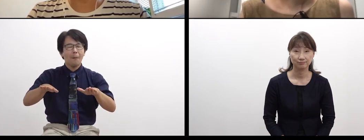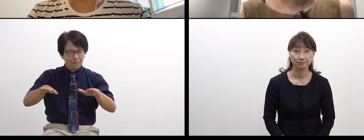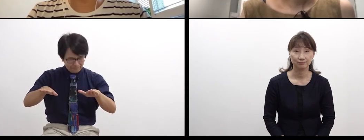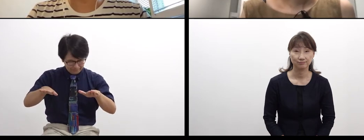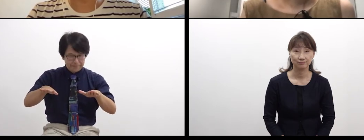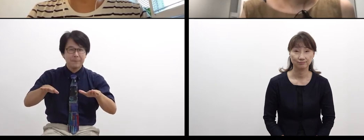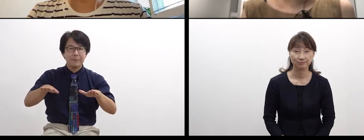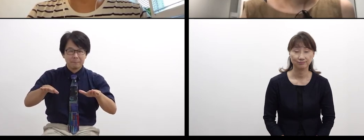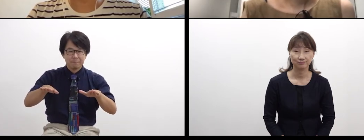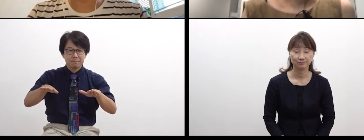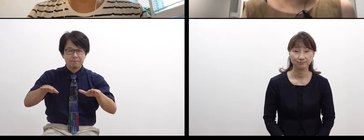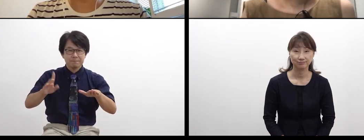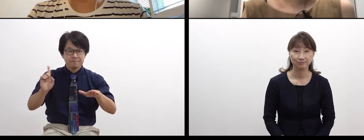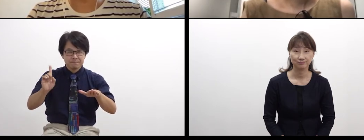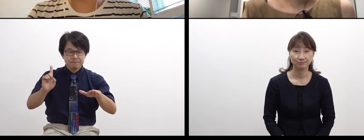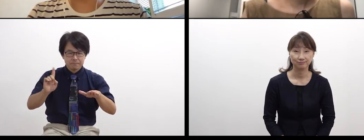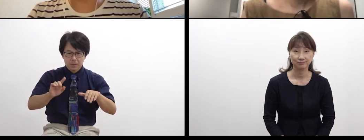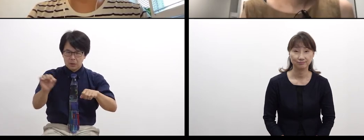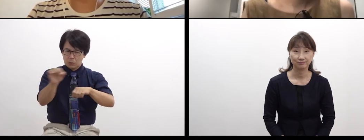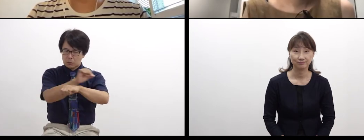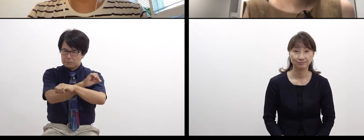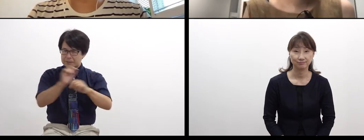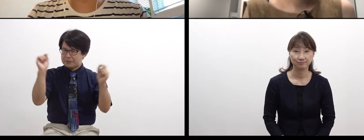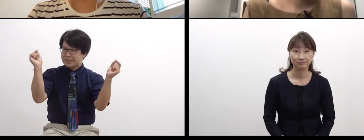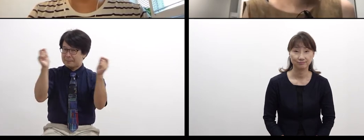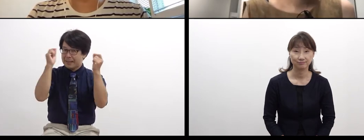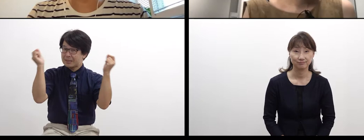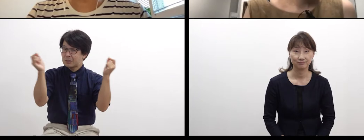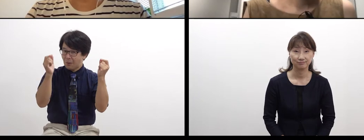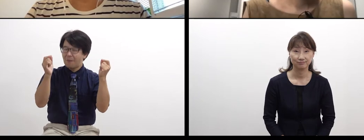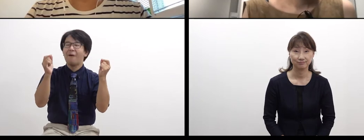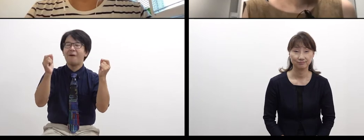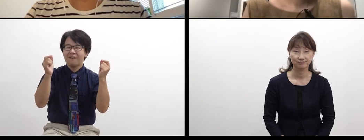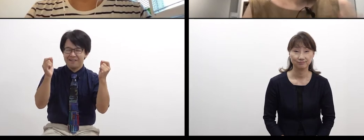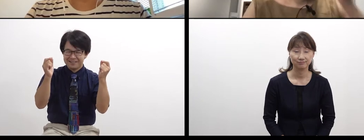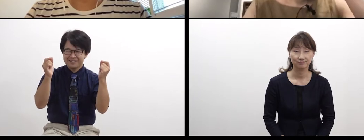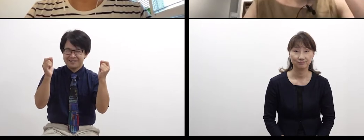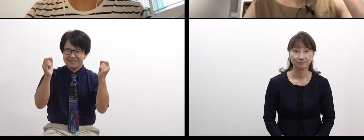Today, we welcome a guest